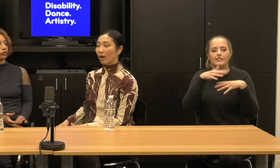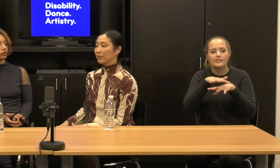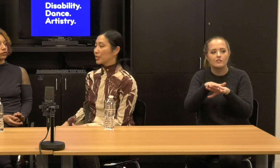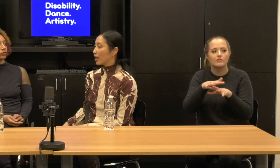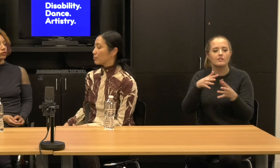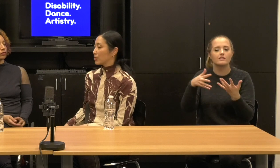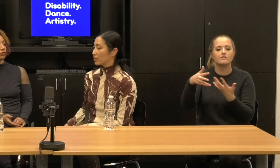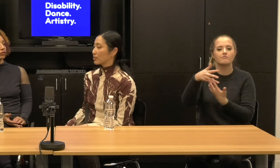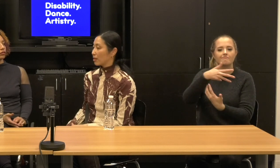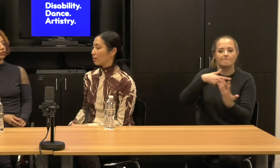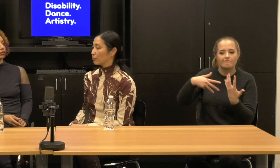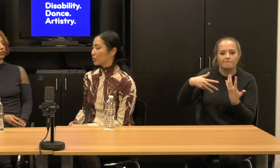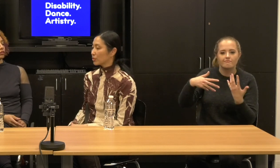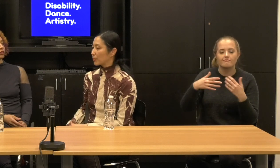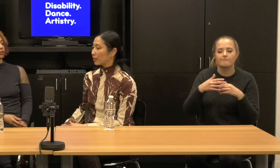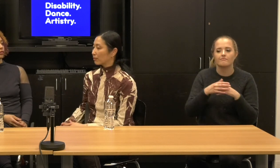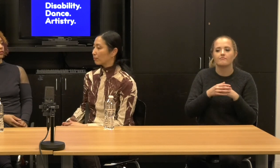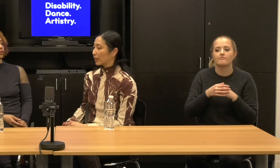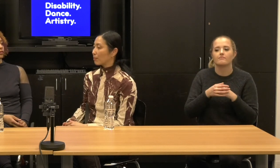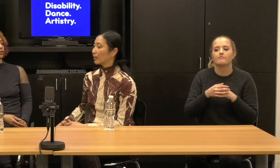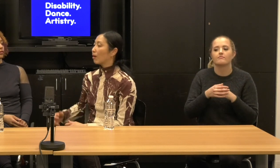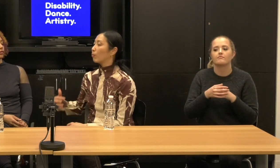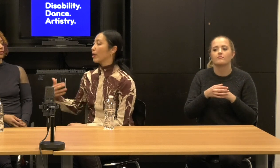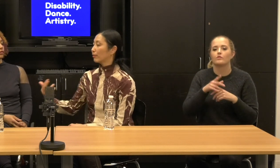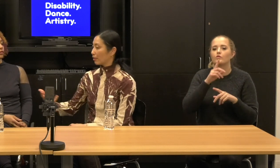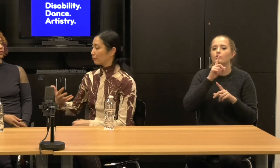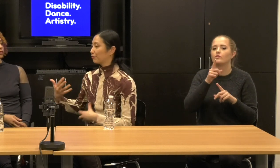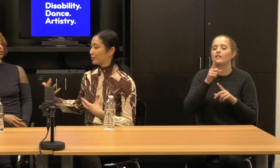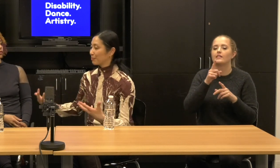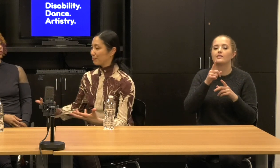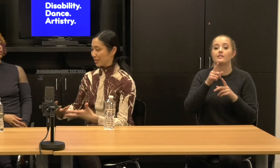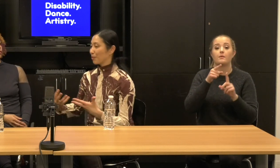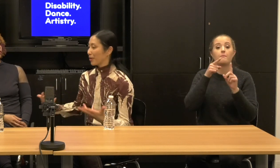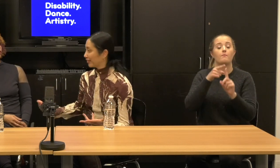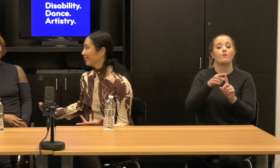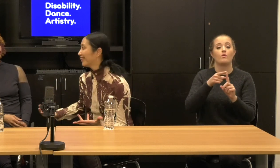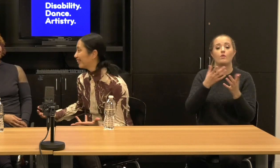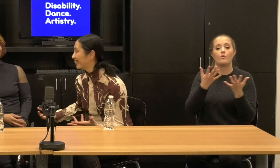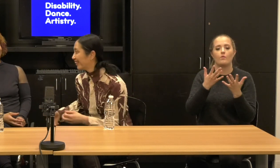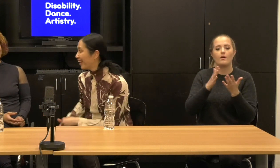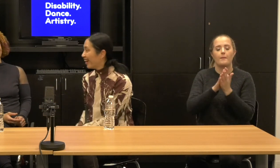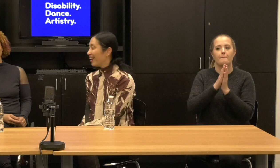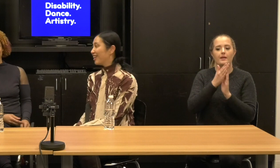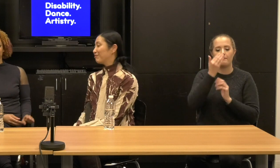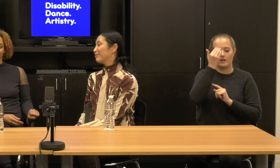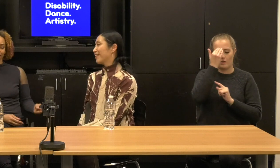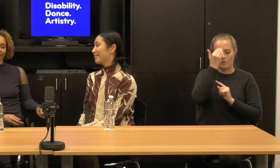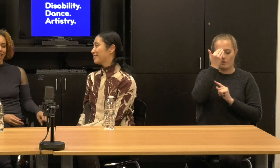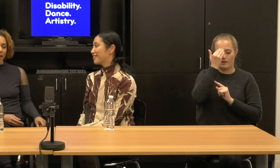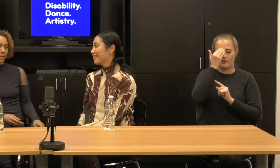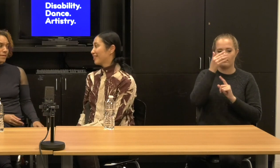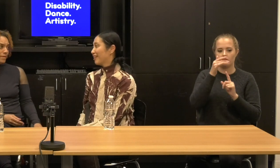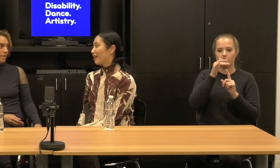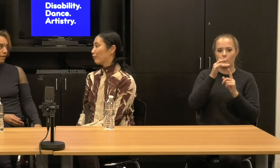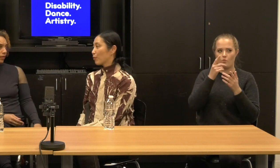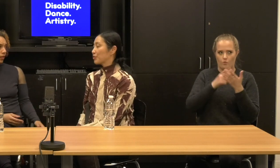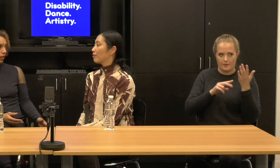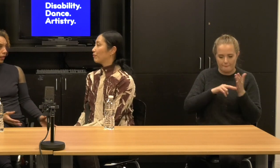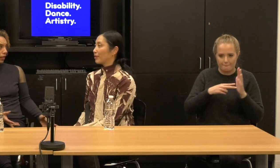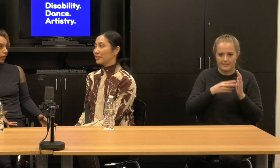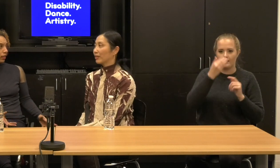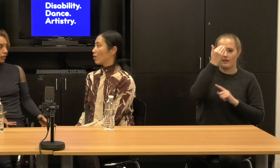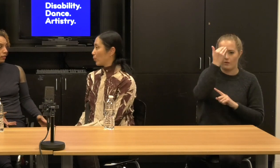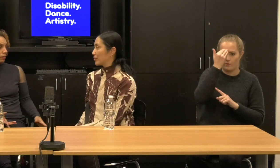And oftentimes it's just becoming aware of being aware. , and of course funding always